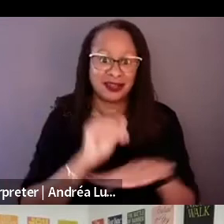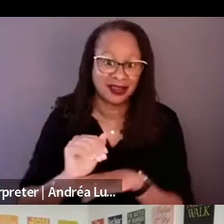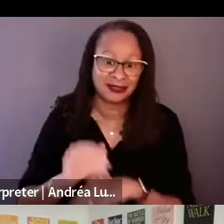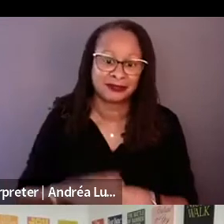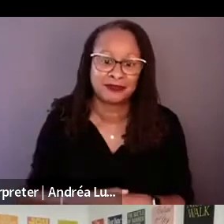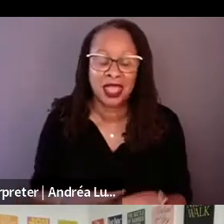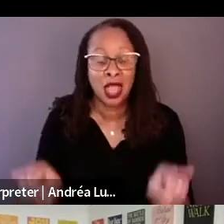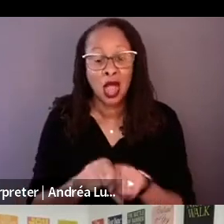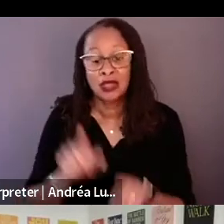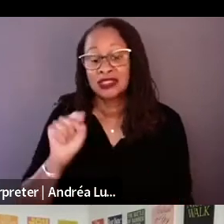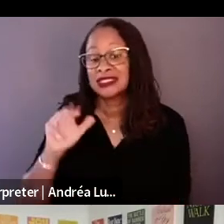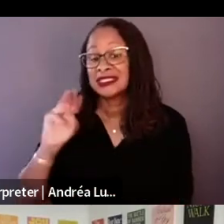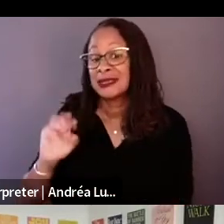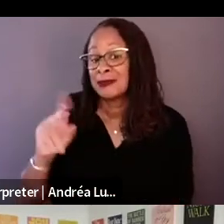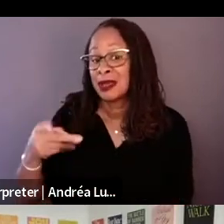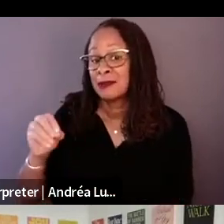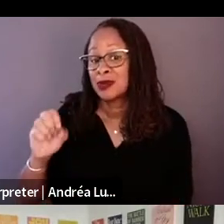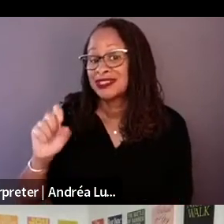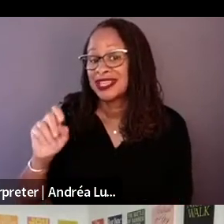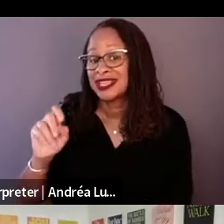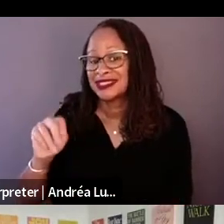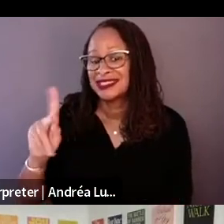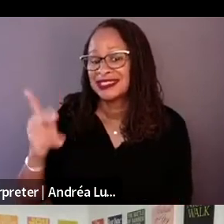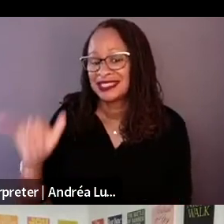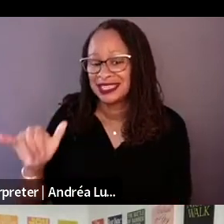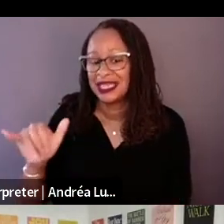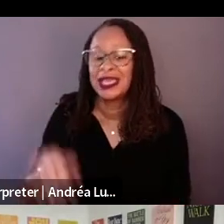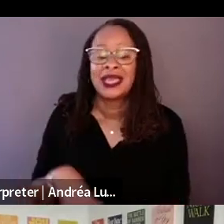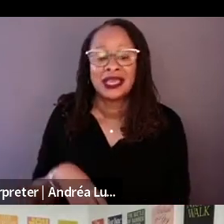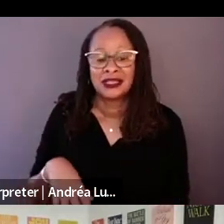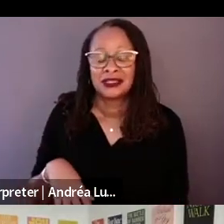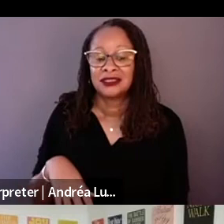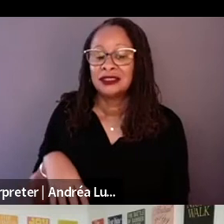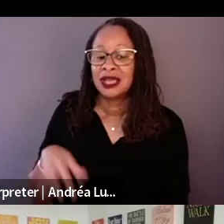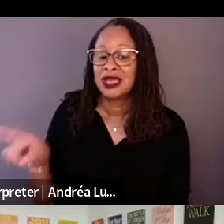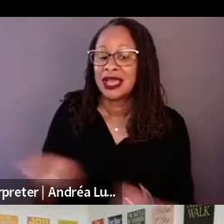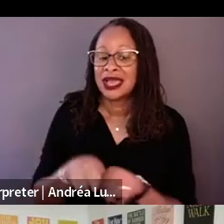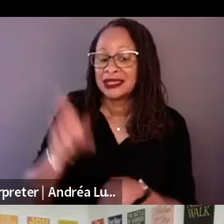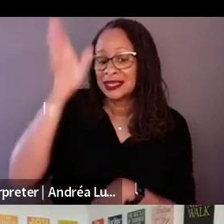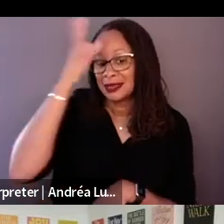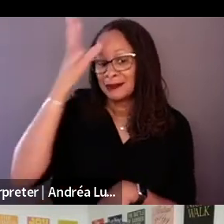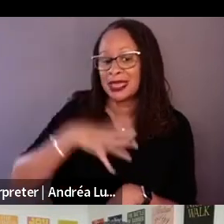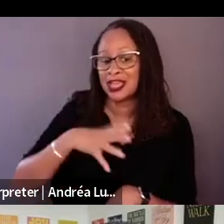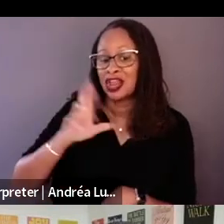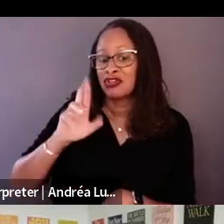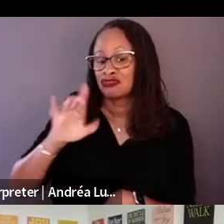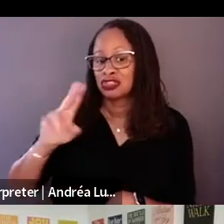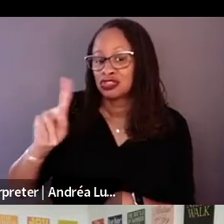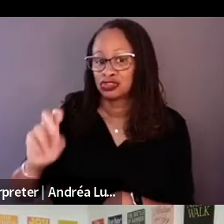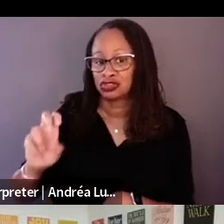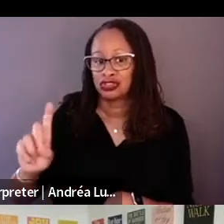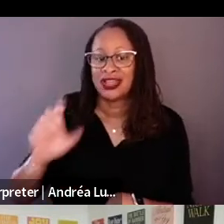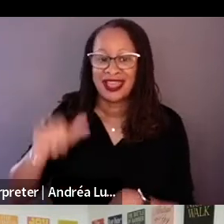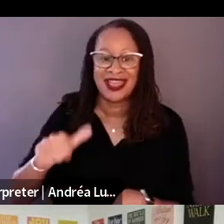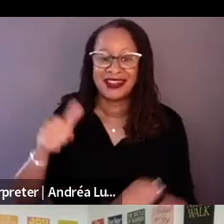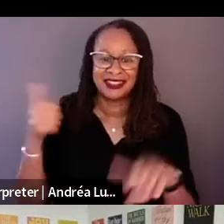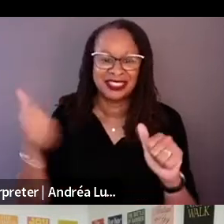The man that Richard haunted when the young man was a teenager, and now 25 years later you're seeing